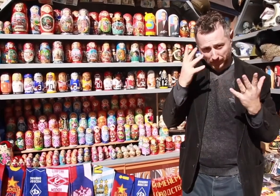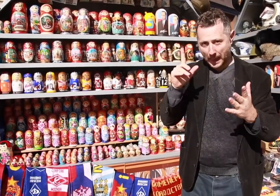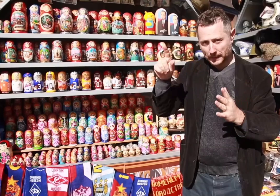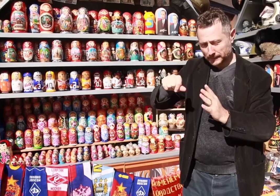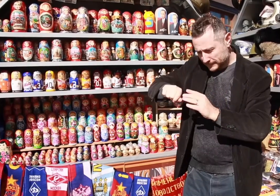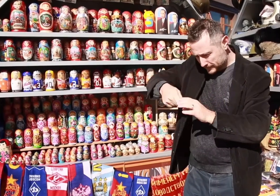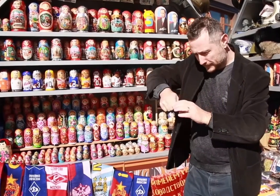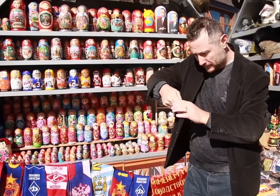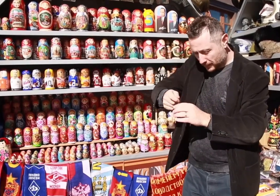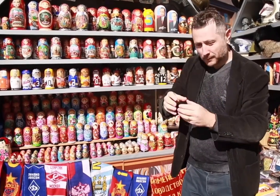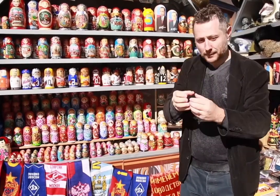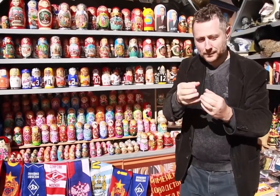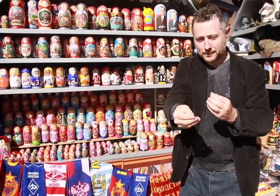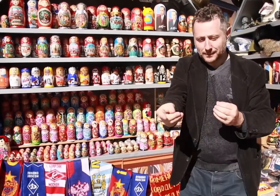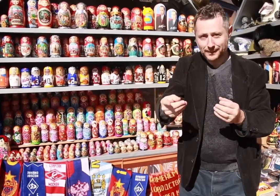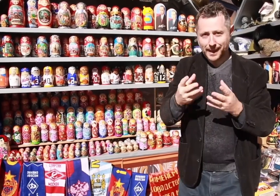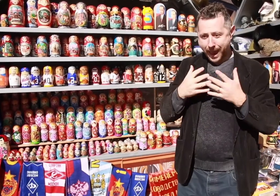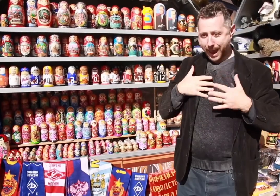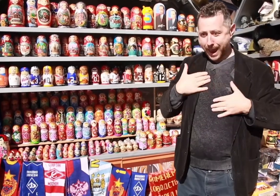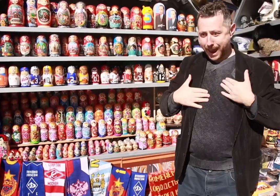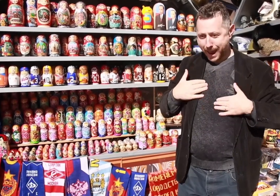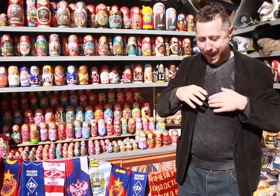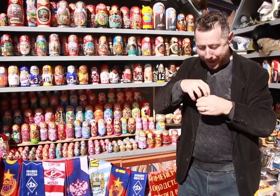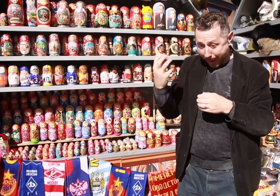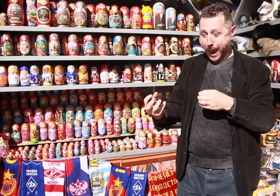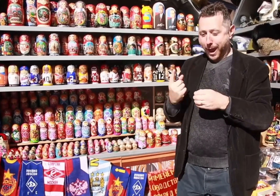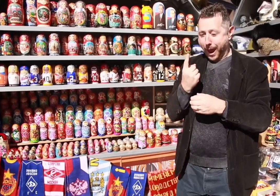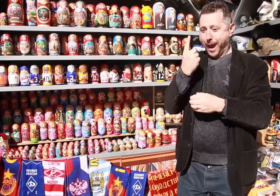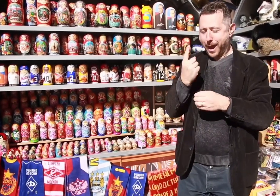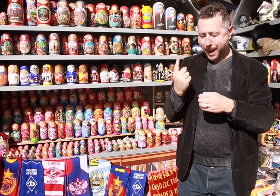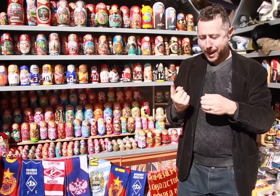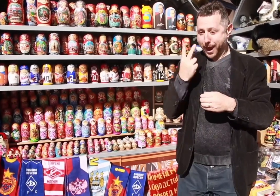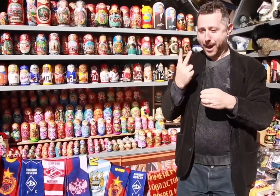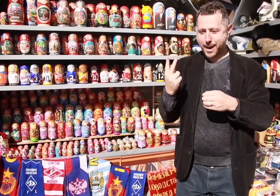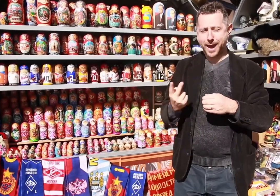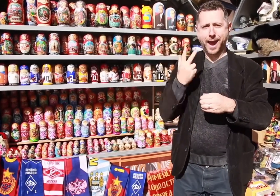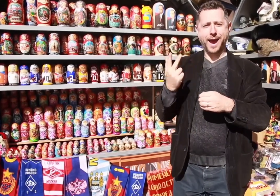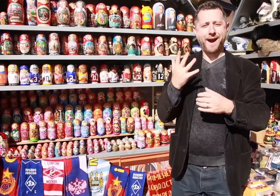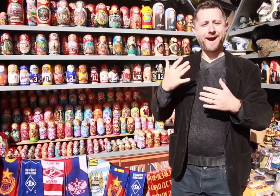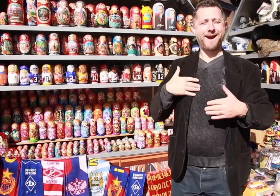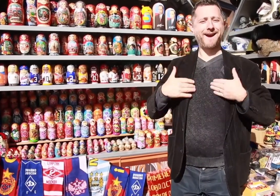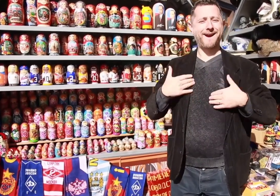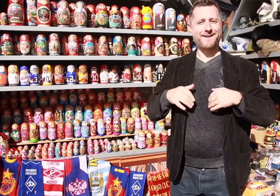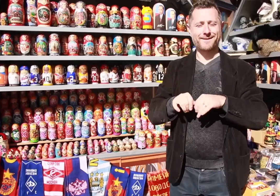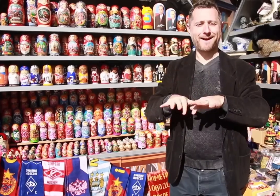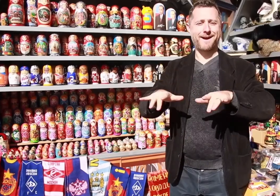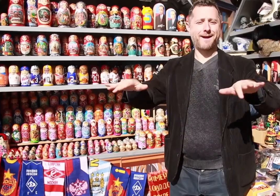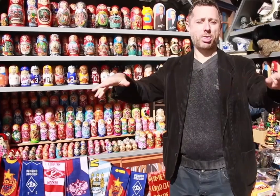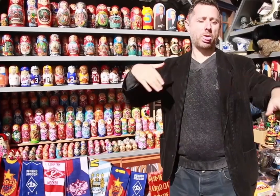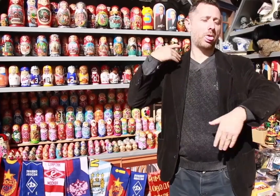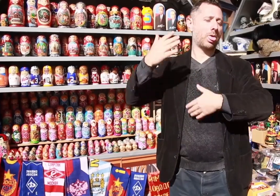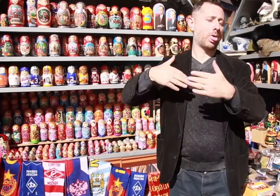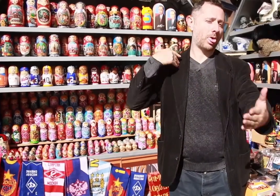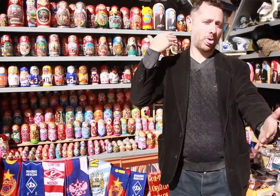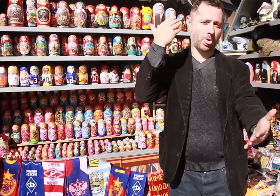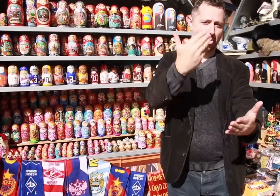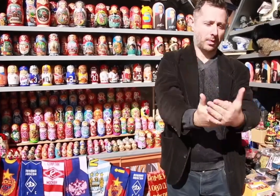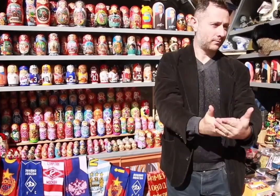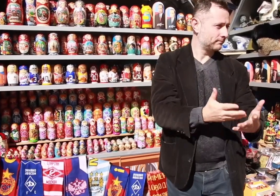leader and founder of the monastery, Sergius of Radonezh carved wooden toys and matroyshka dolls. The toys became so popular that they are now